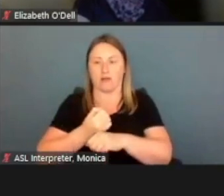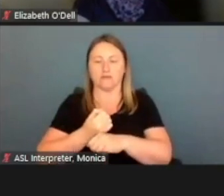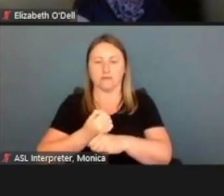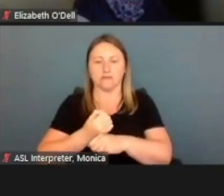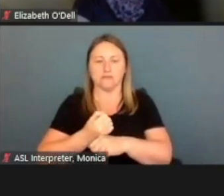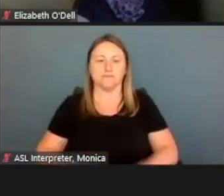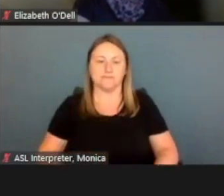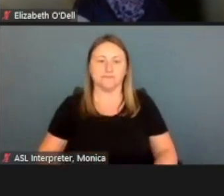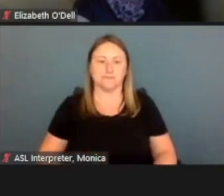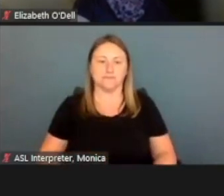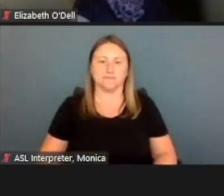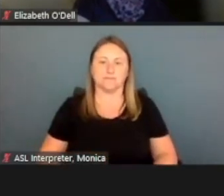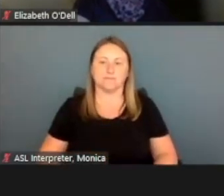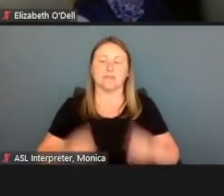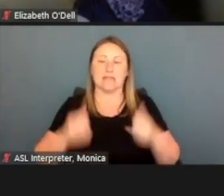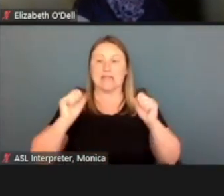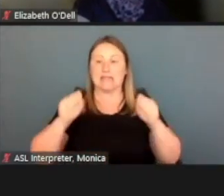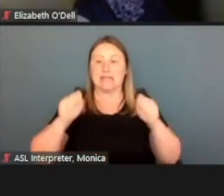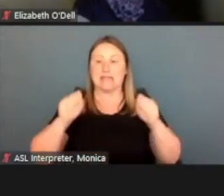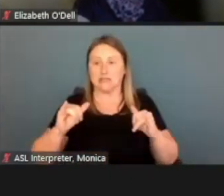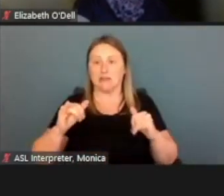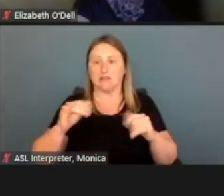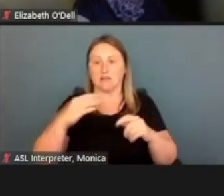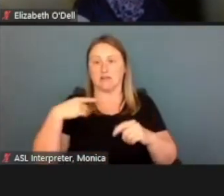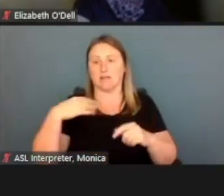I can still apply. But what we've also done